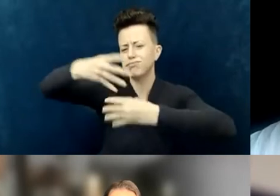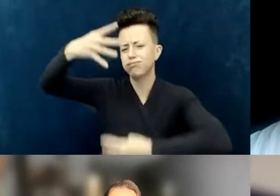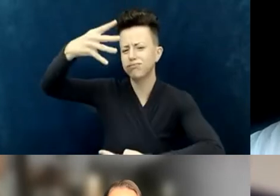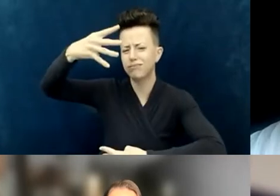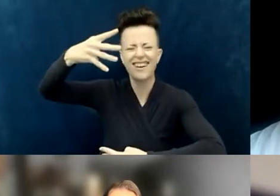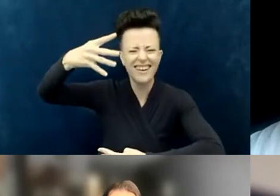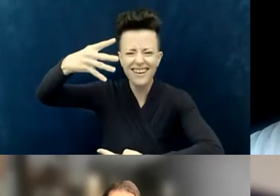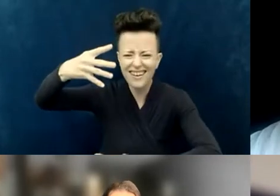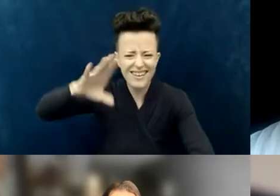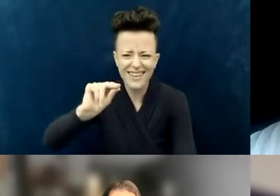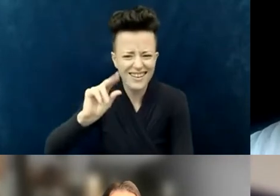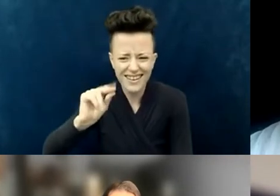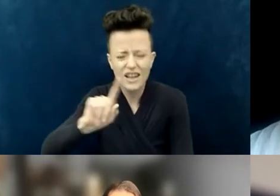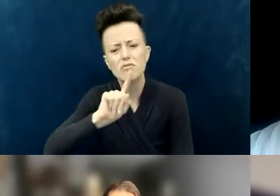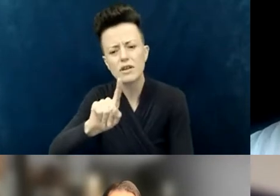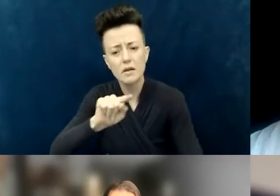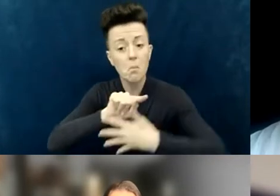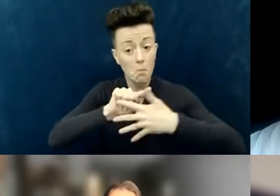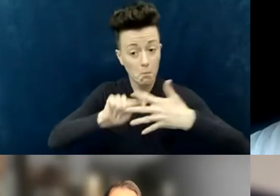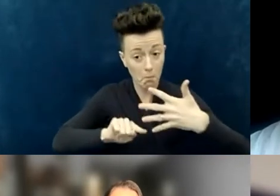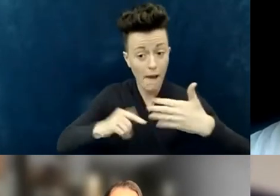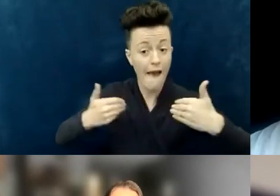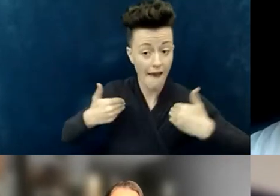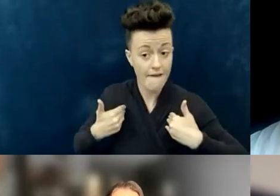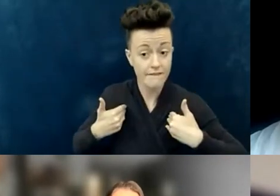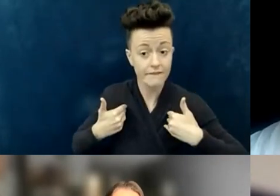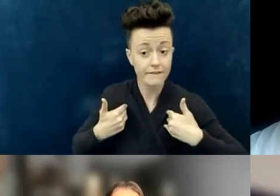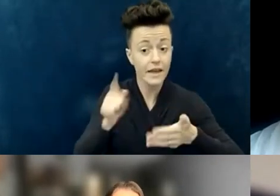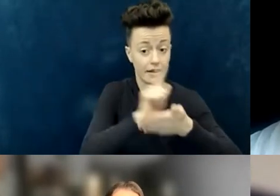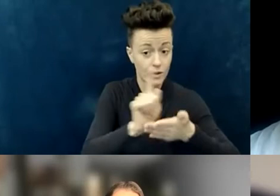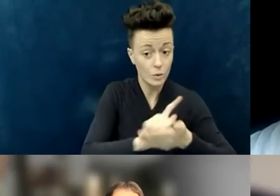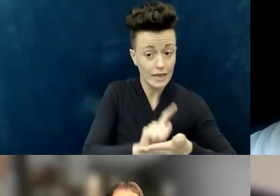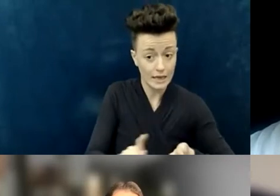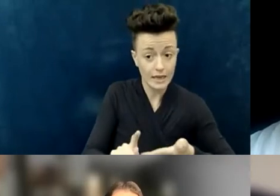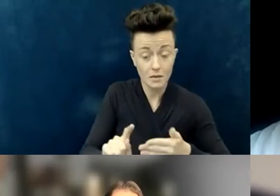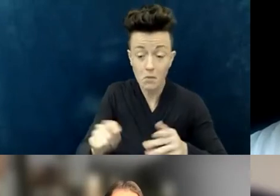"We have these things in place all the time, "but we want to offer these services if you need them,